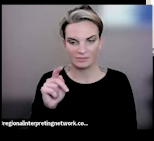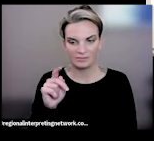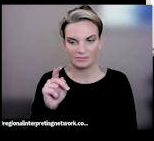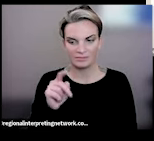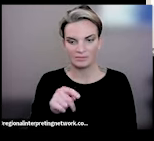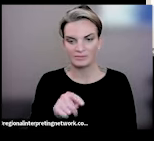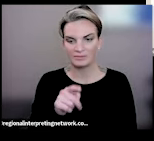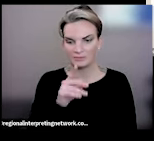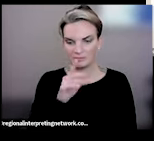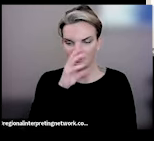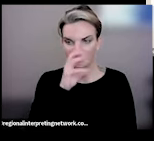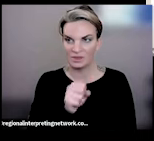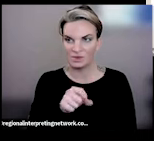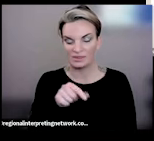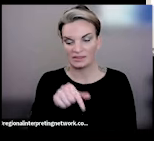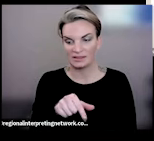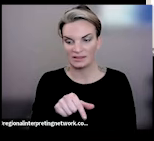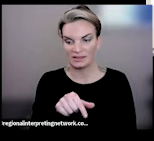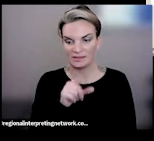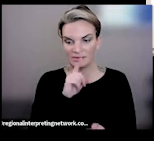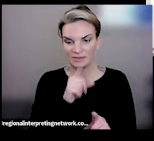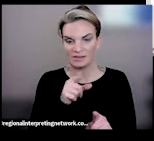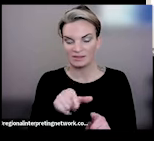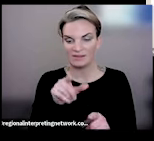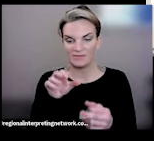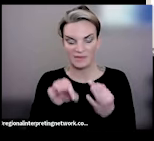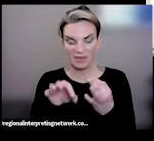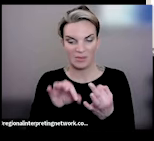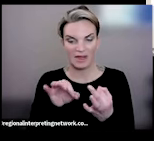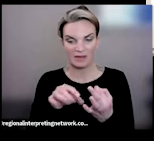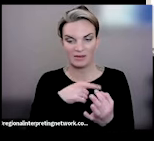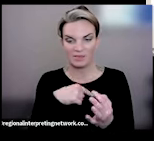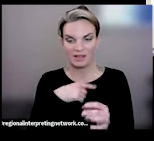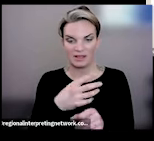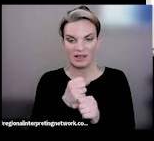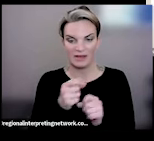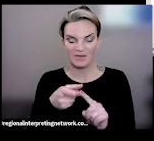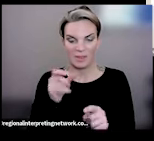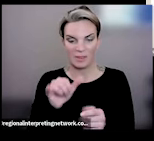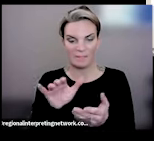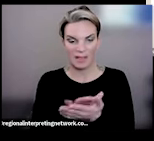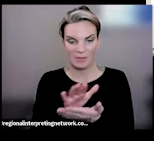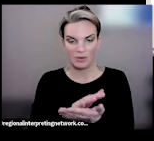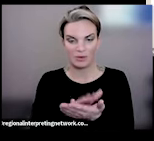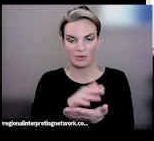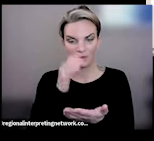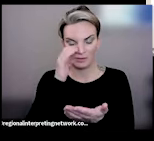it was actually the feedback that we got from the paper, from one